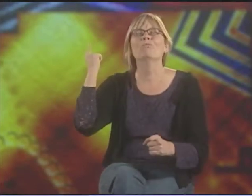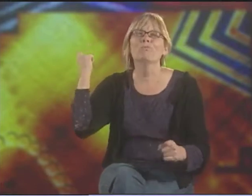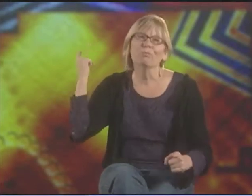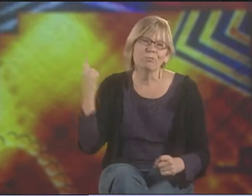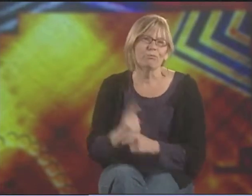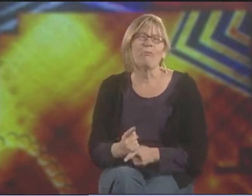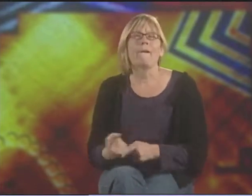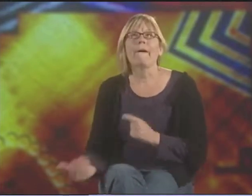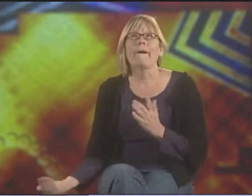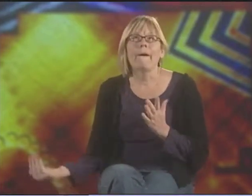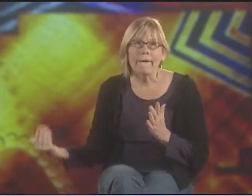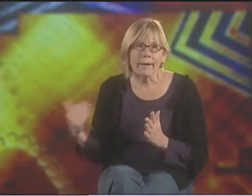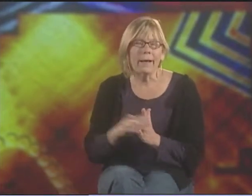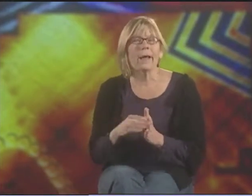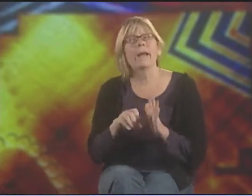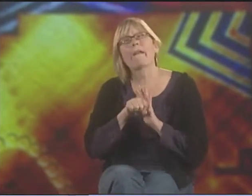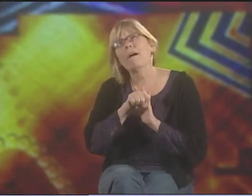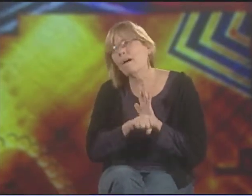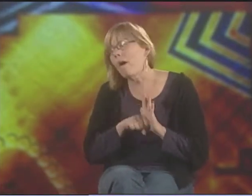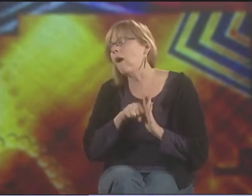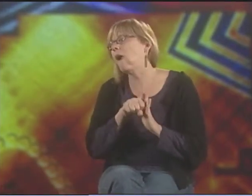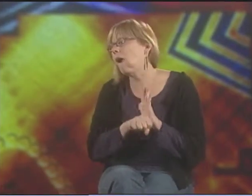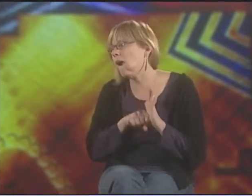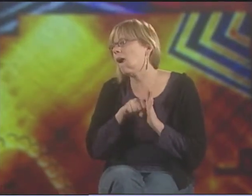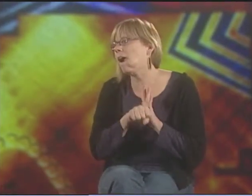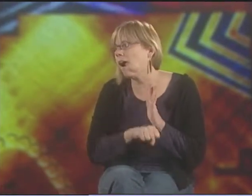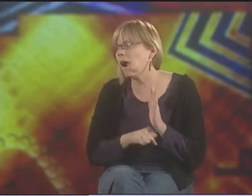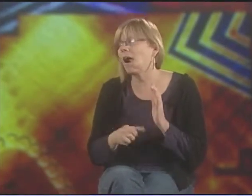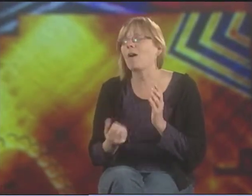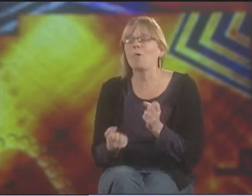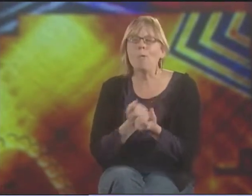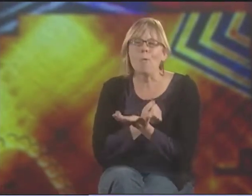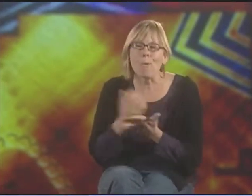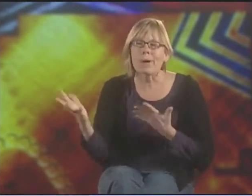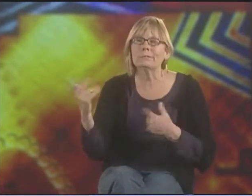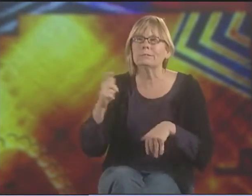YEAH, YOU JUST WANT TO GO, "RIGHT. AGAIN? HOLY COW. WHAT A WASTE OF TIME."